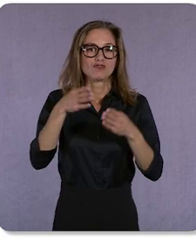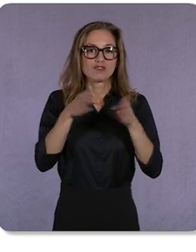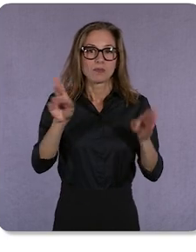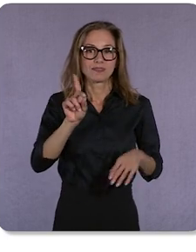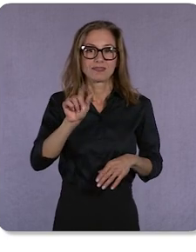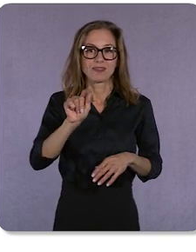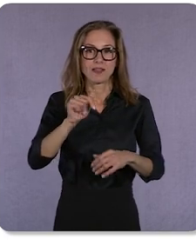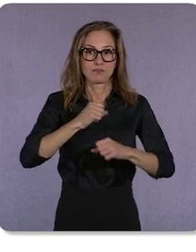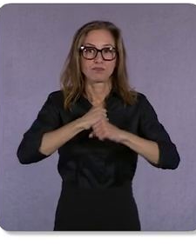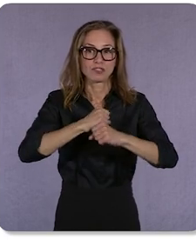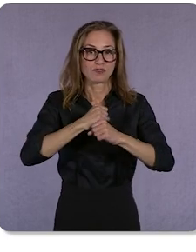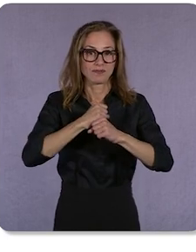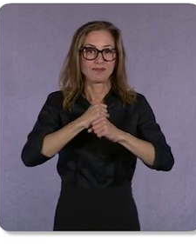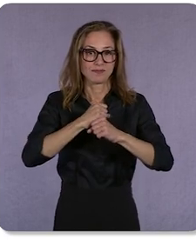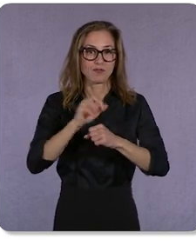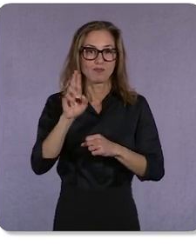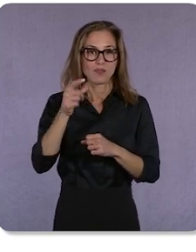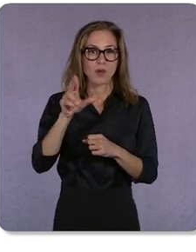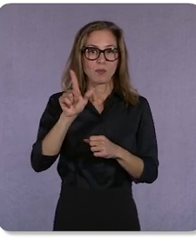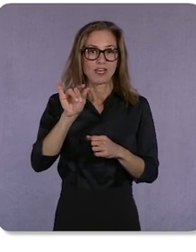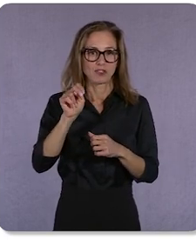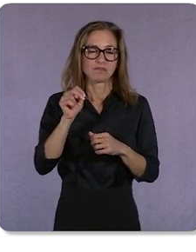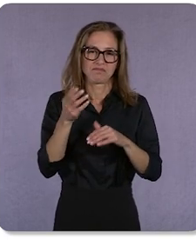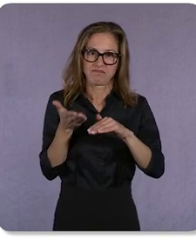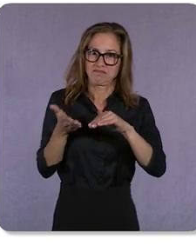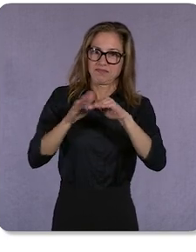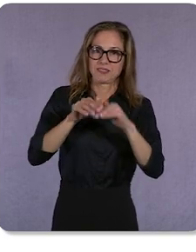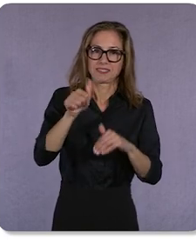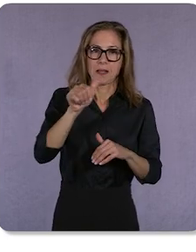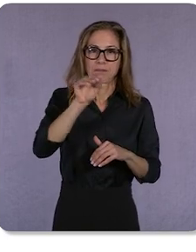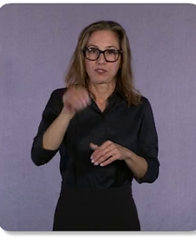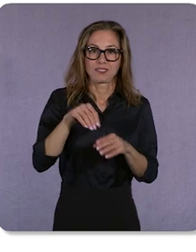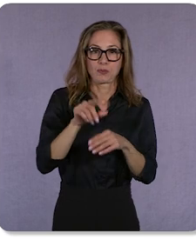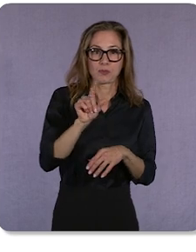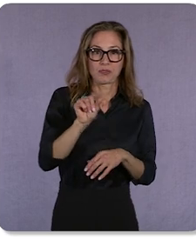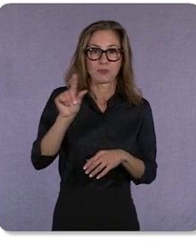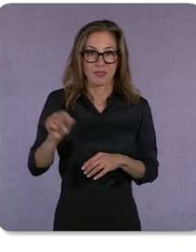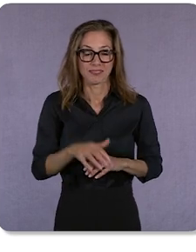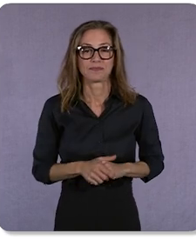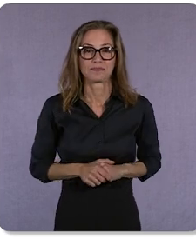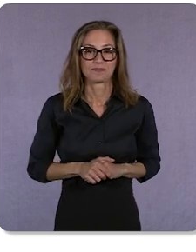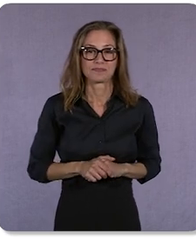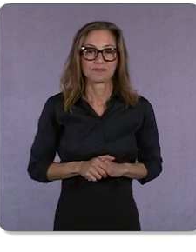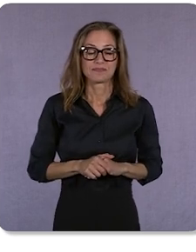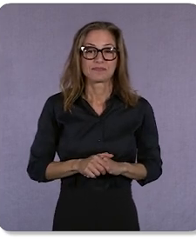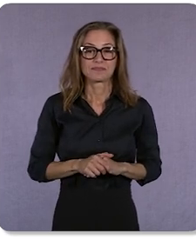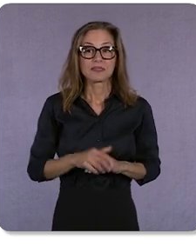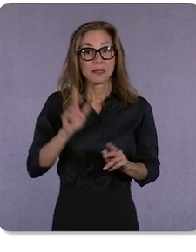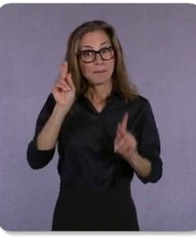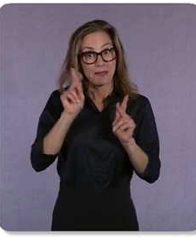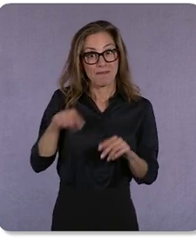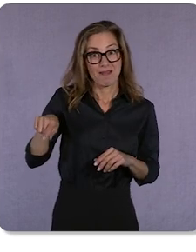Regulation, that’s up from 10% in 2020. Because people care about privacy,